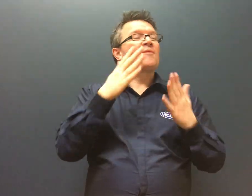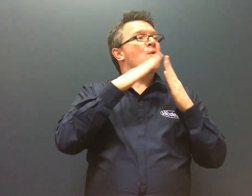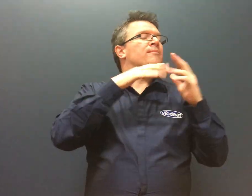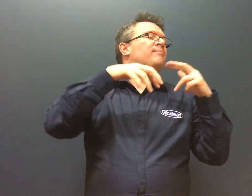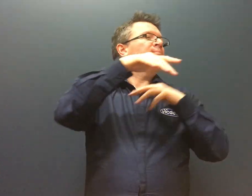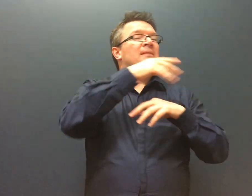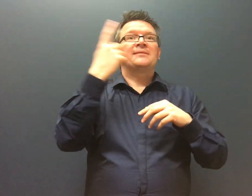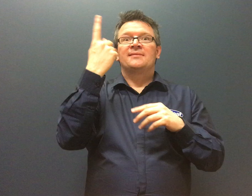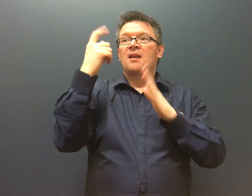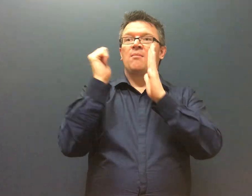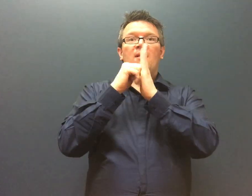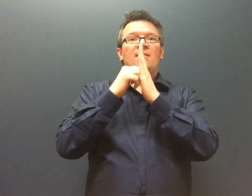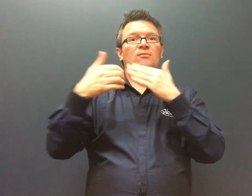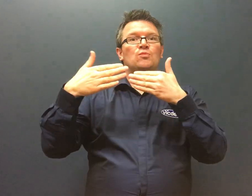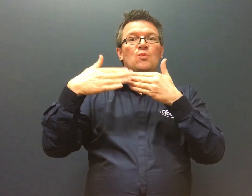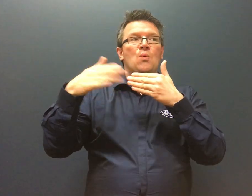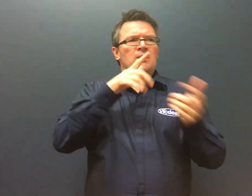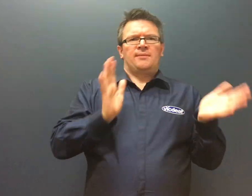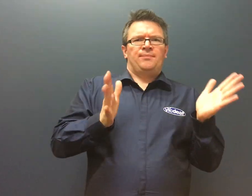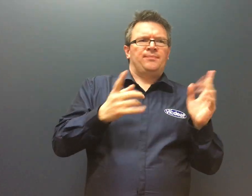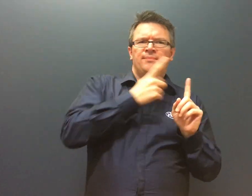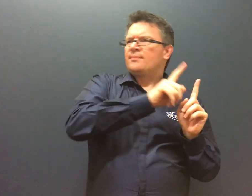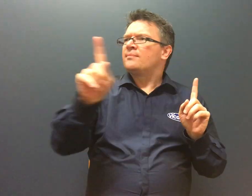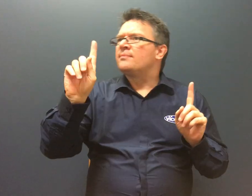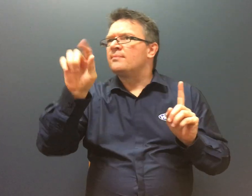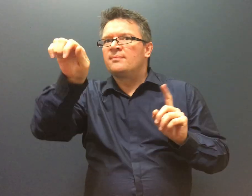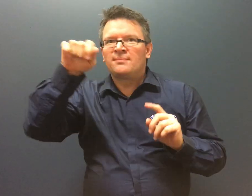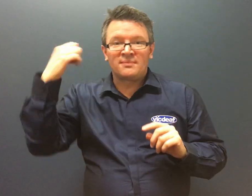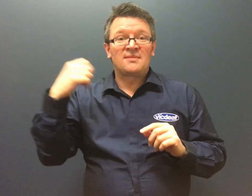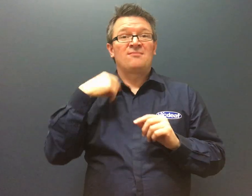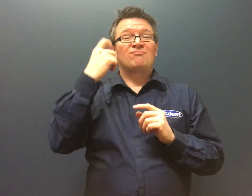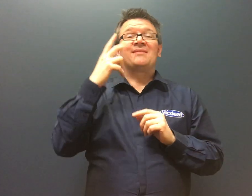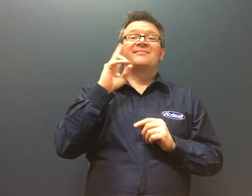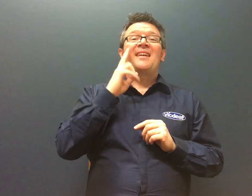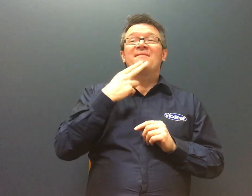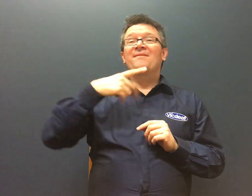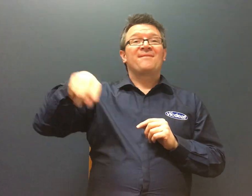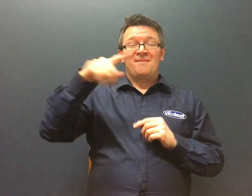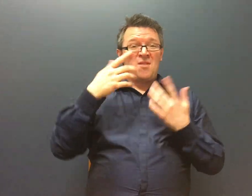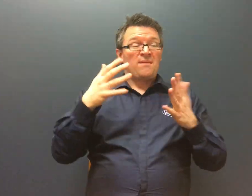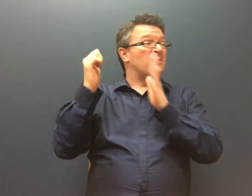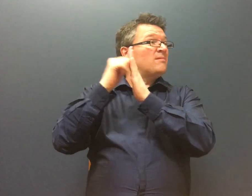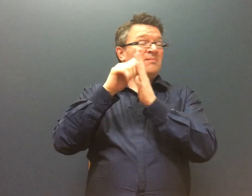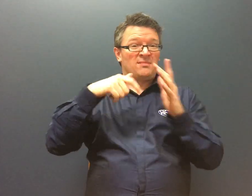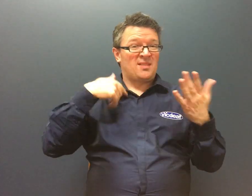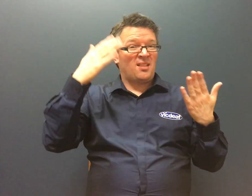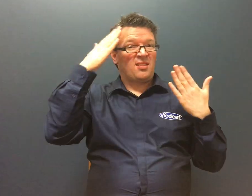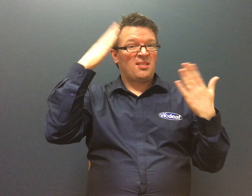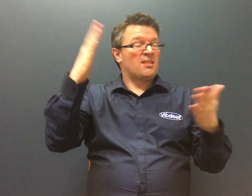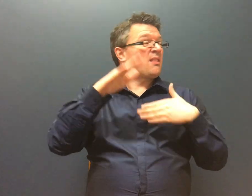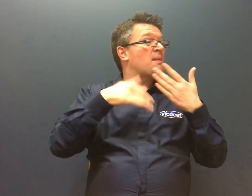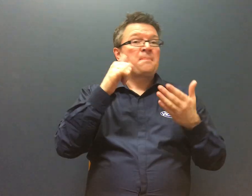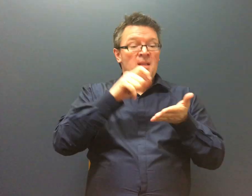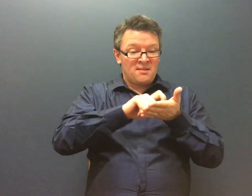by just hearing a knock at the door or the door bell. They can then easily come and answer the door. Being deaf often we don't answer the door simply because we don't hear that some one is there.